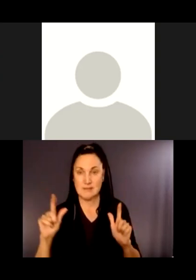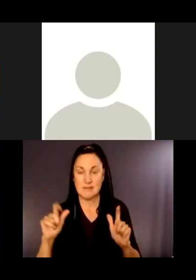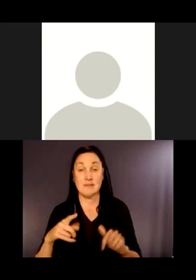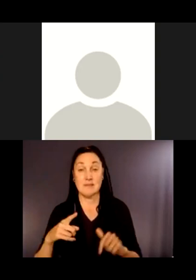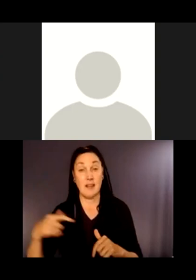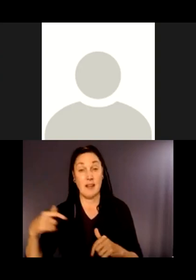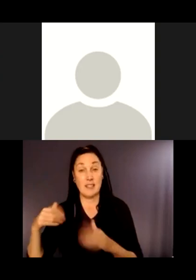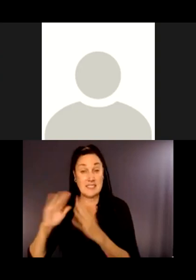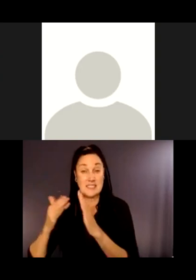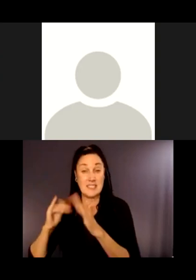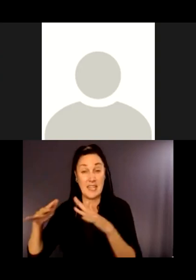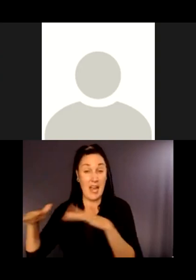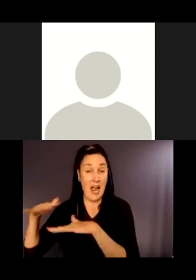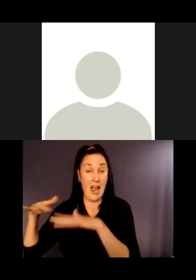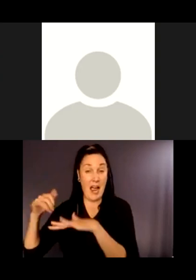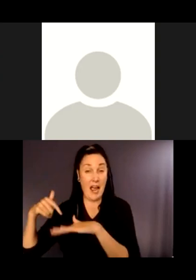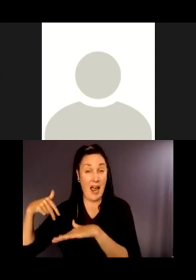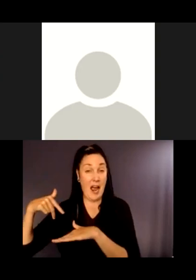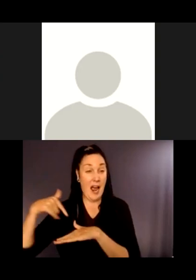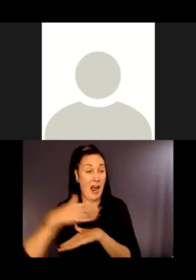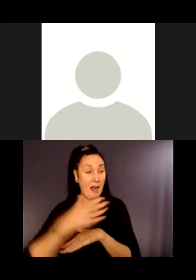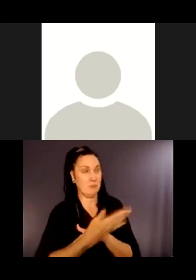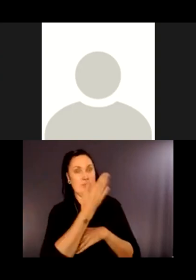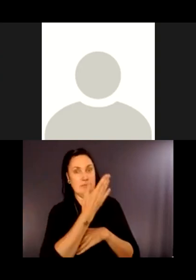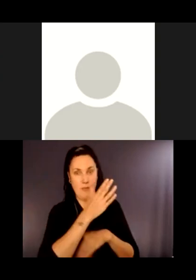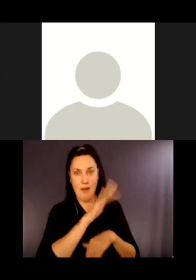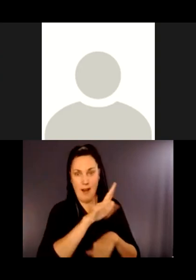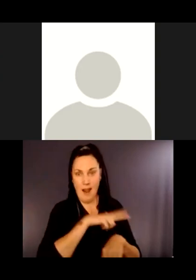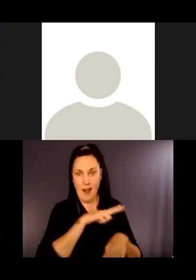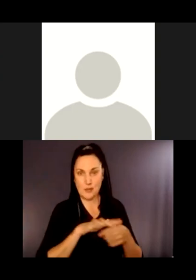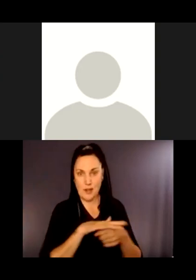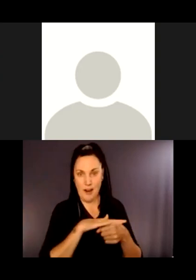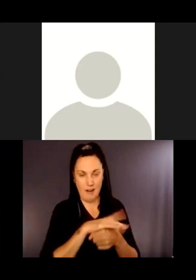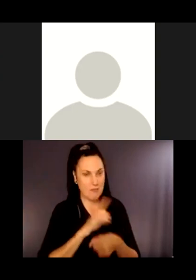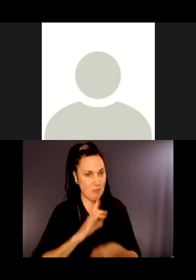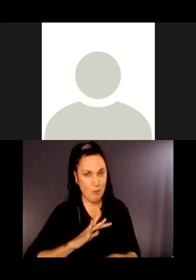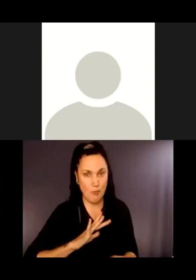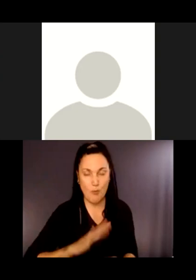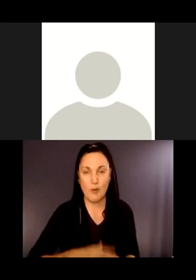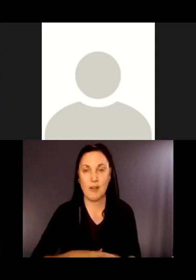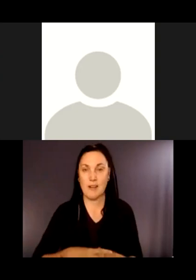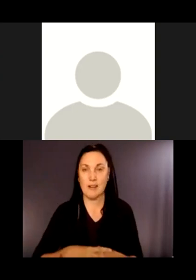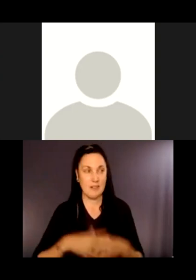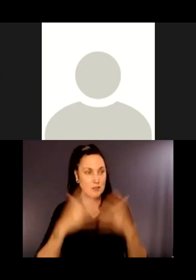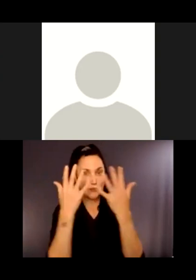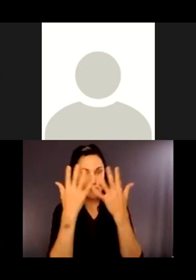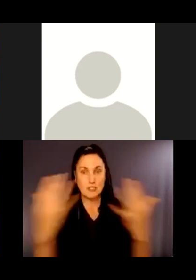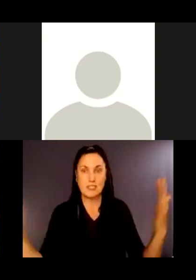You enter the trailhead from a very busy Coal Creek Parkway, and then suddenly you're surrounded by trees, running water.